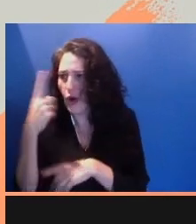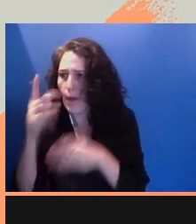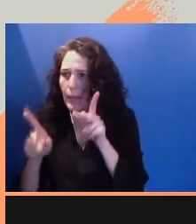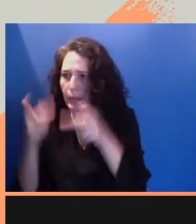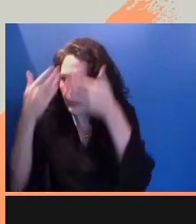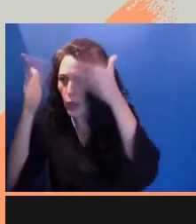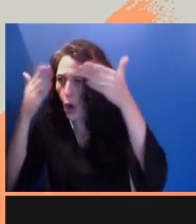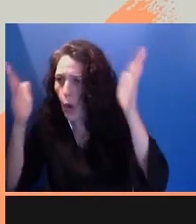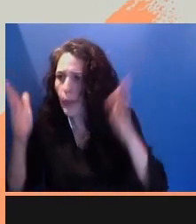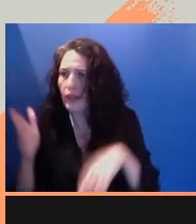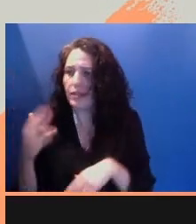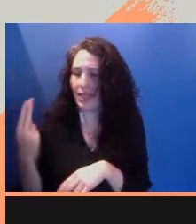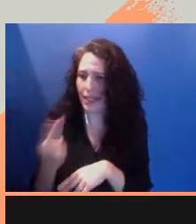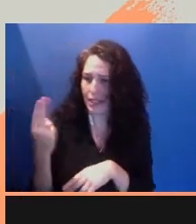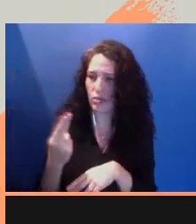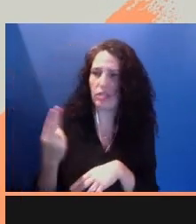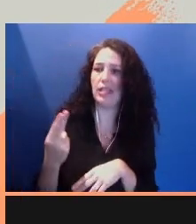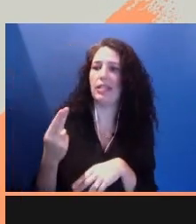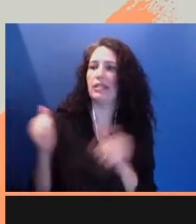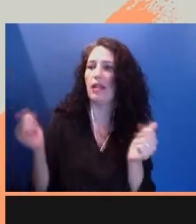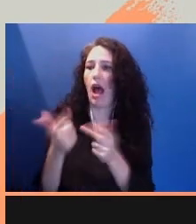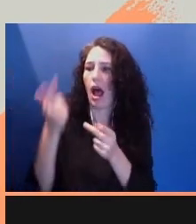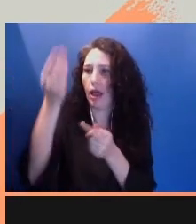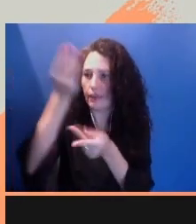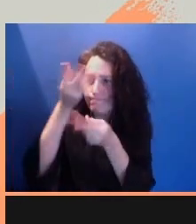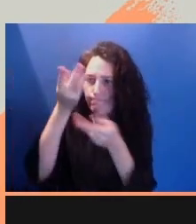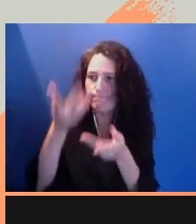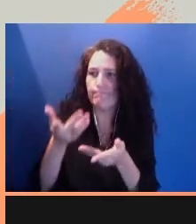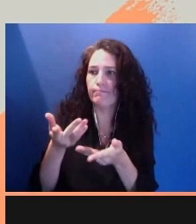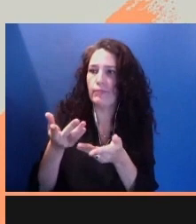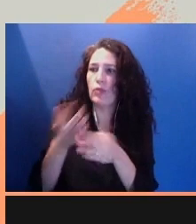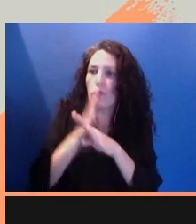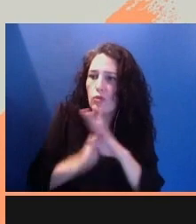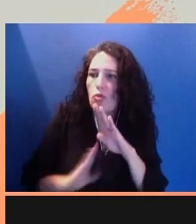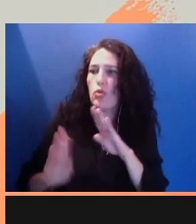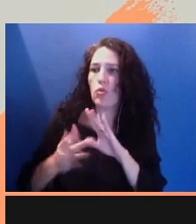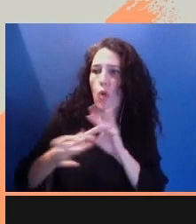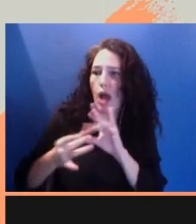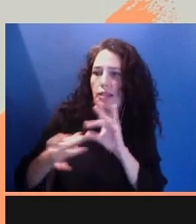of the media that we do make. Thus, are we erased from the American narrative.